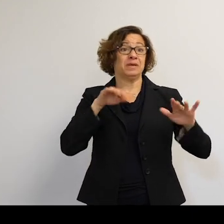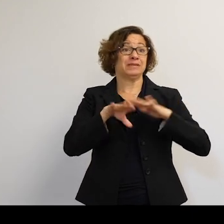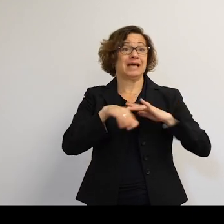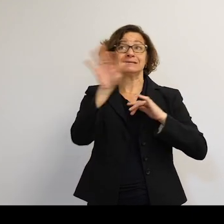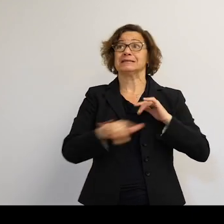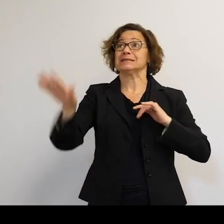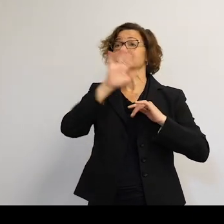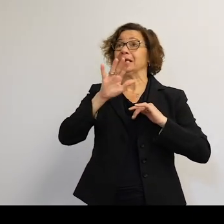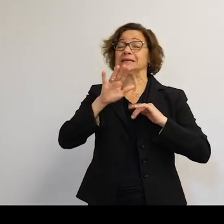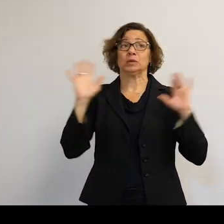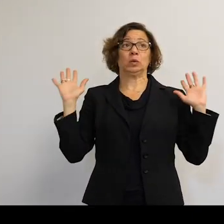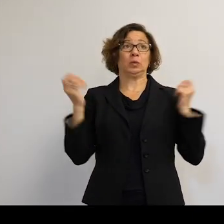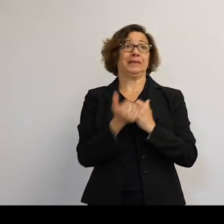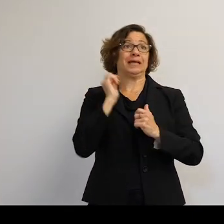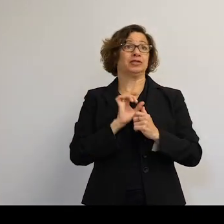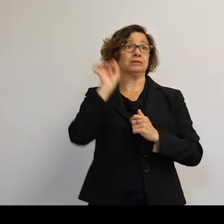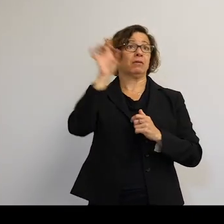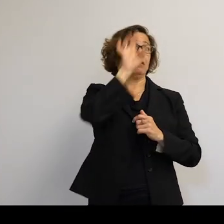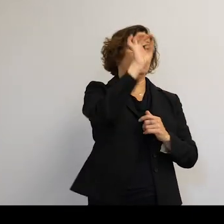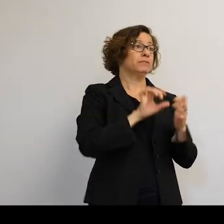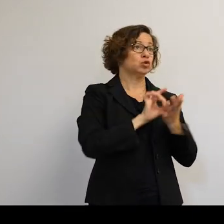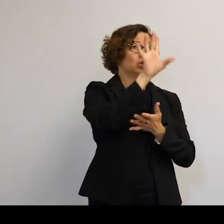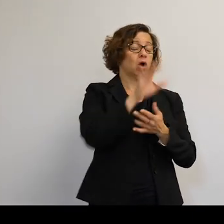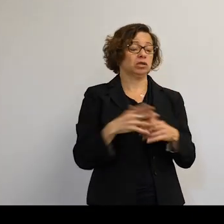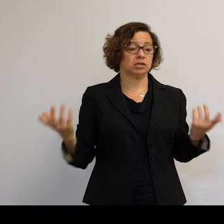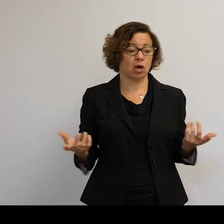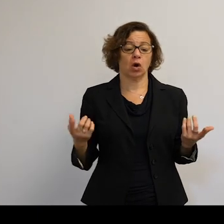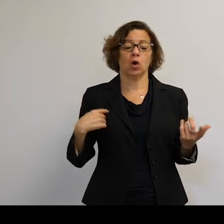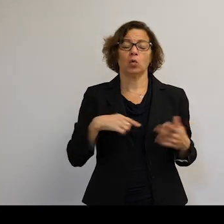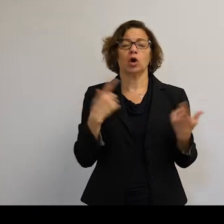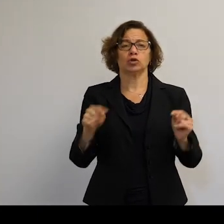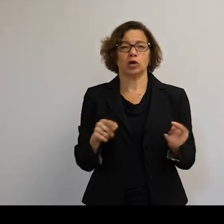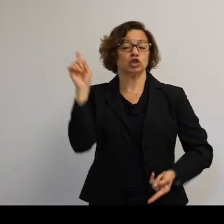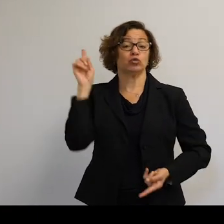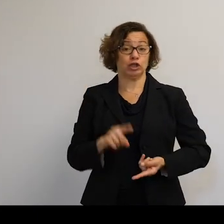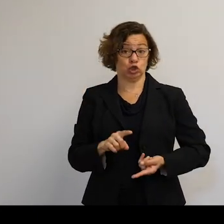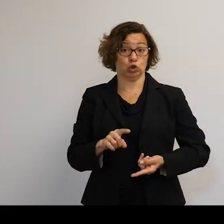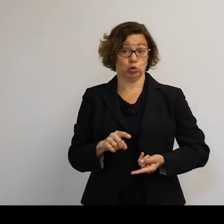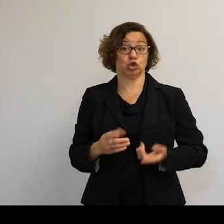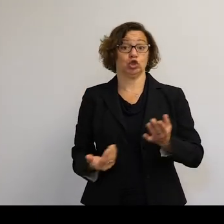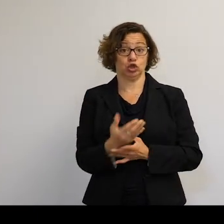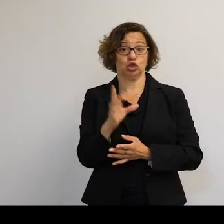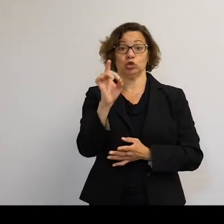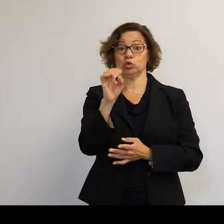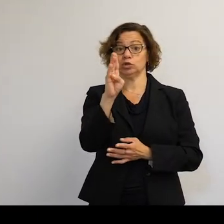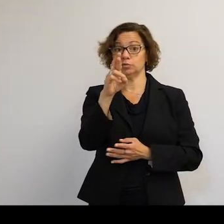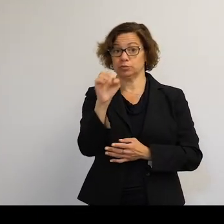It's going to be too dangerous to launch things. So there's activities to reduce the amount of new debris created, OK?